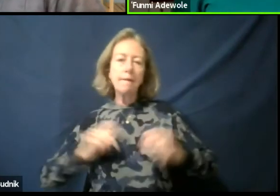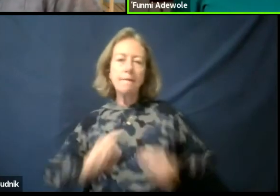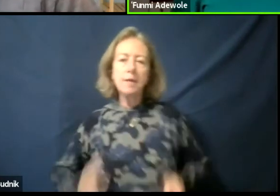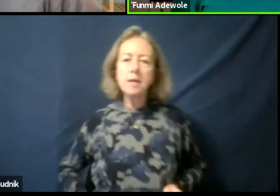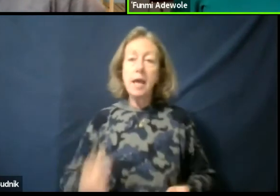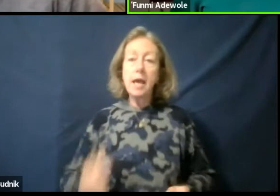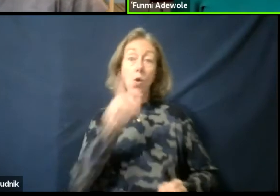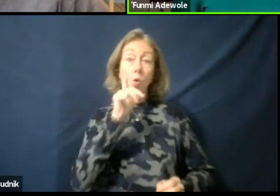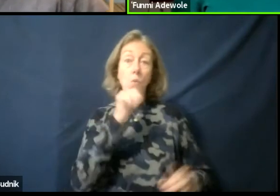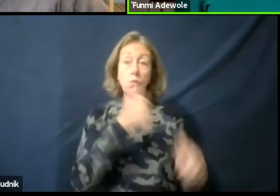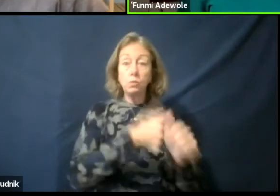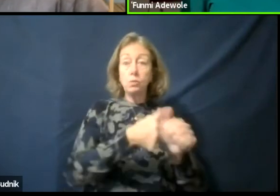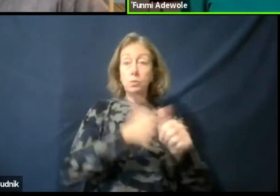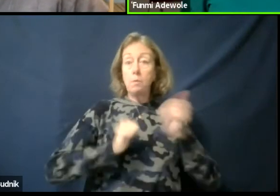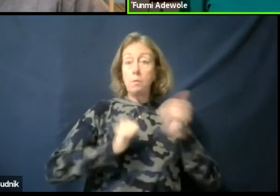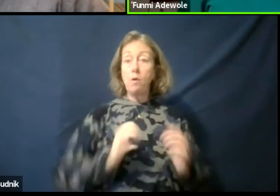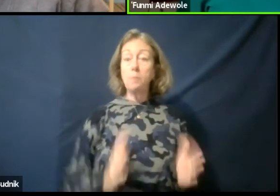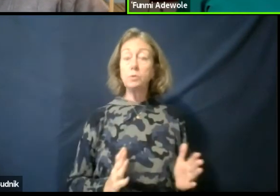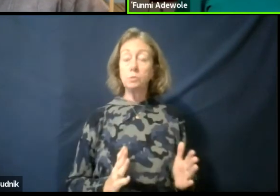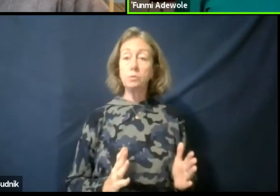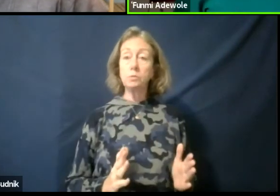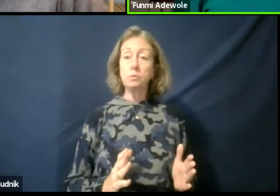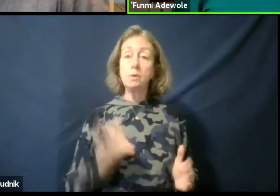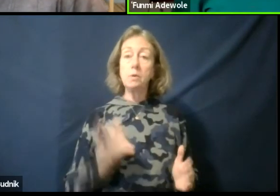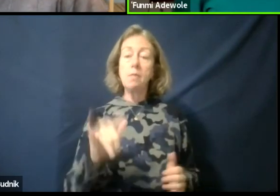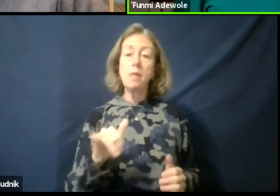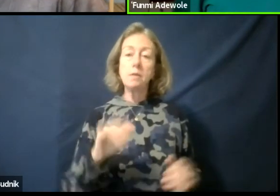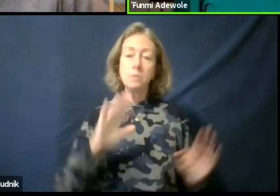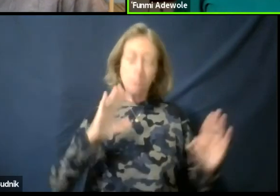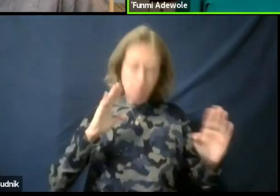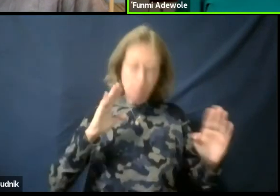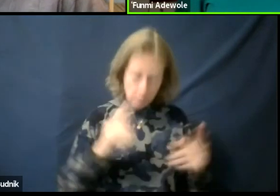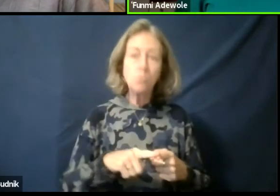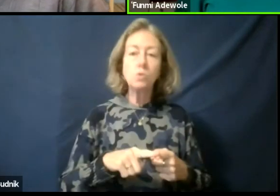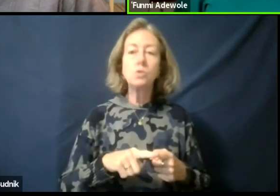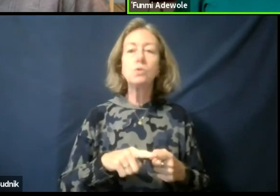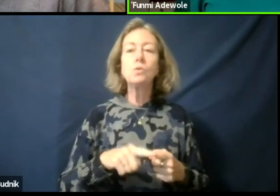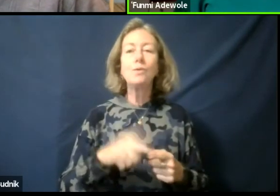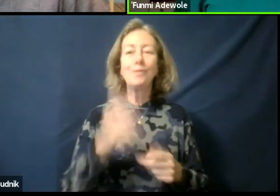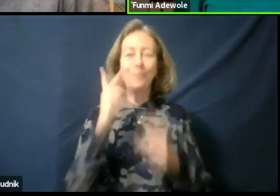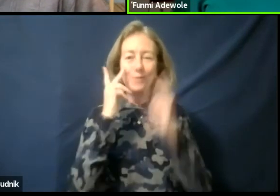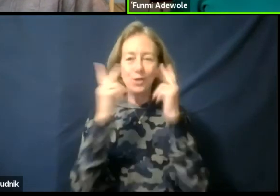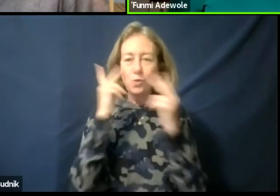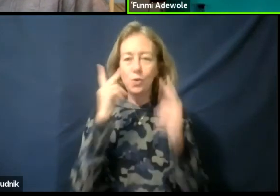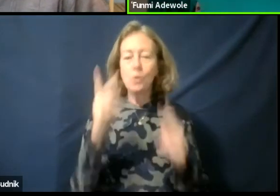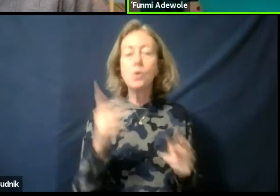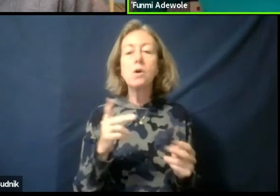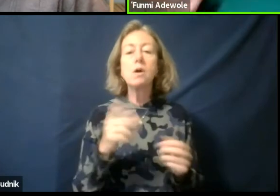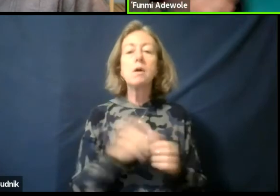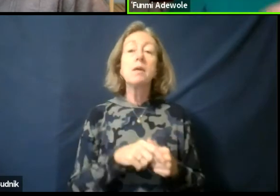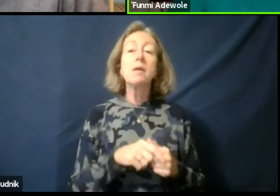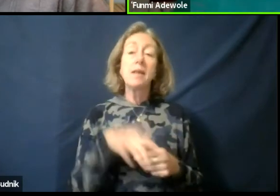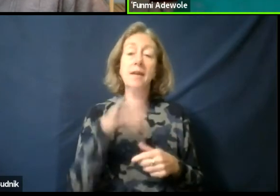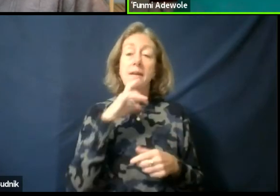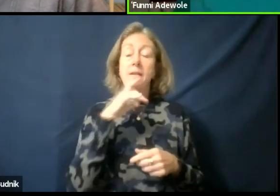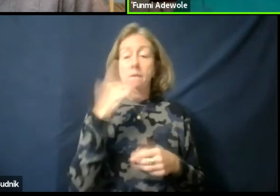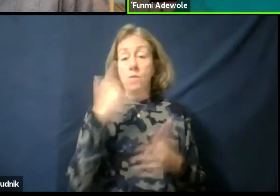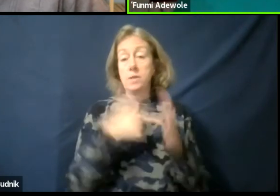And that comes down a lot to visual. So, the fact that for example one performance,